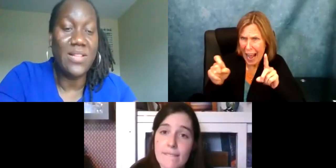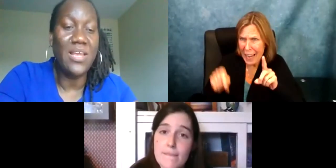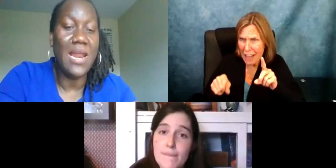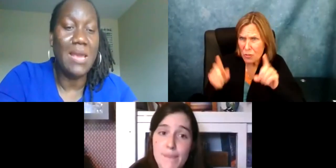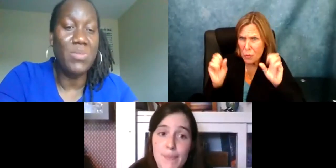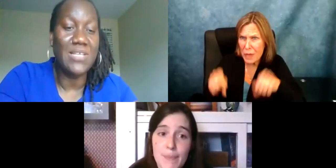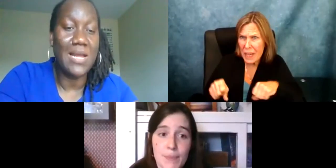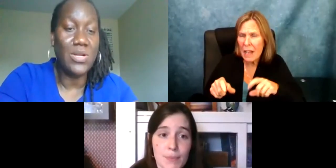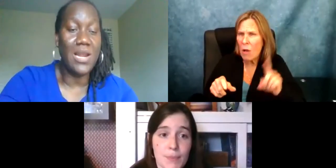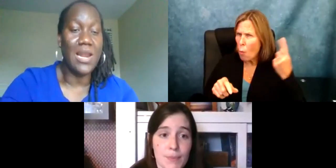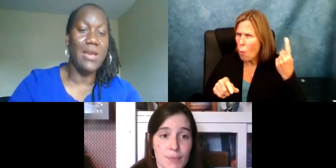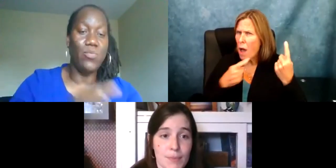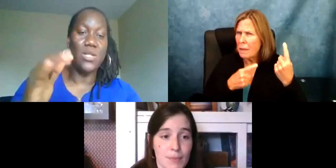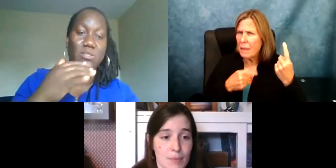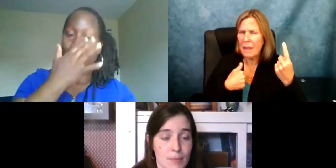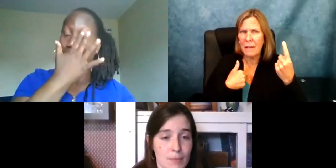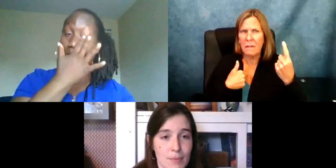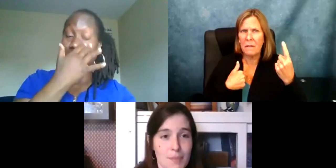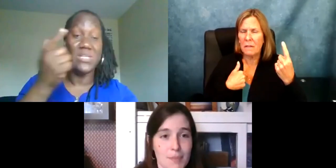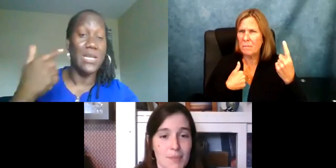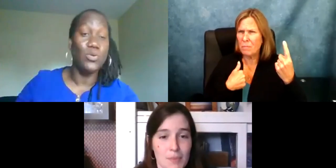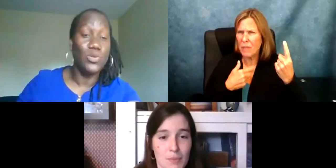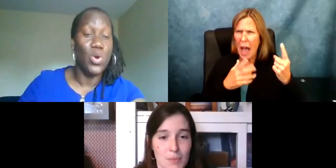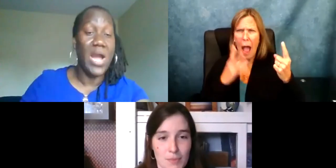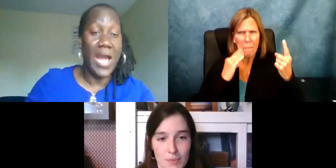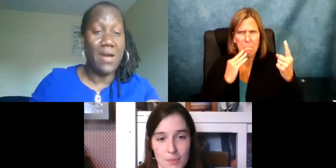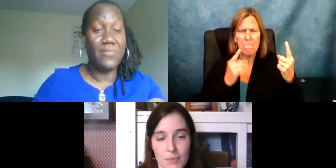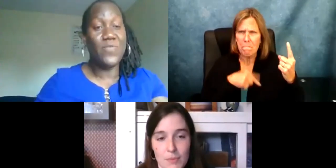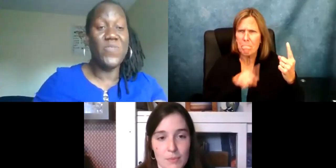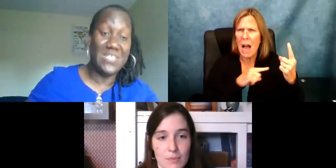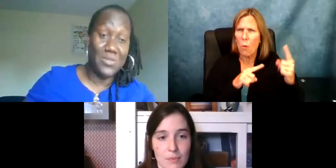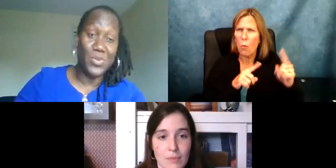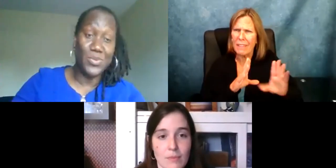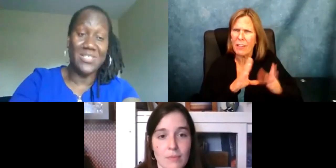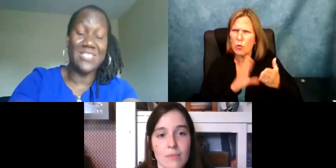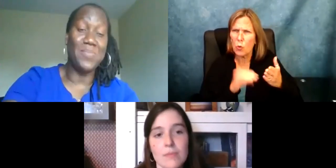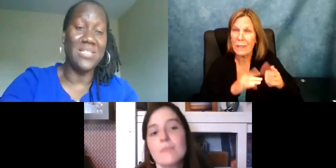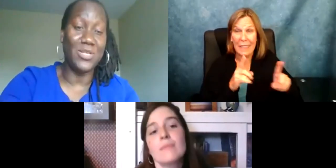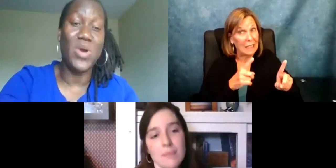Thank you so much. Sefakor: Thank you. If I ask you a follow-up question because